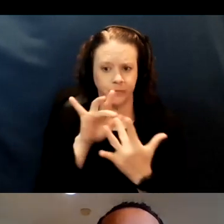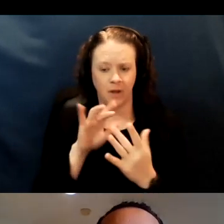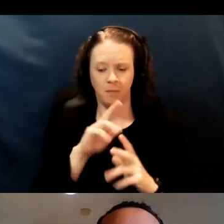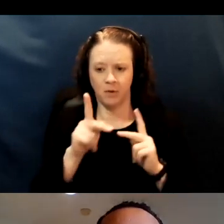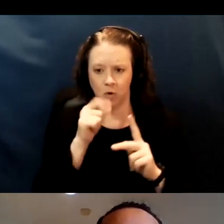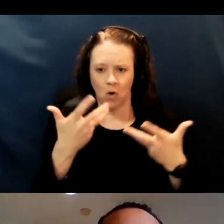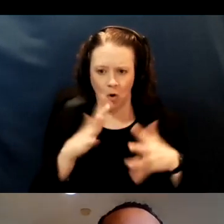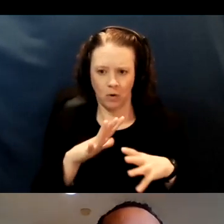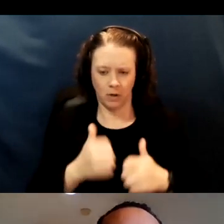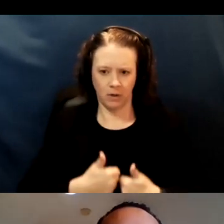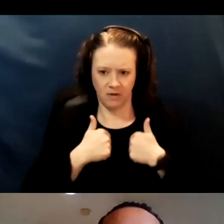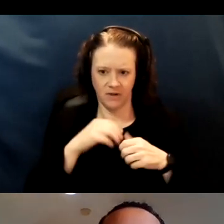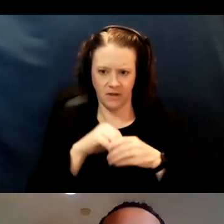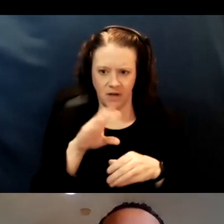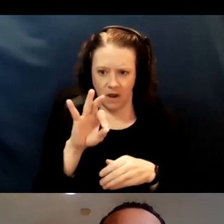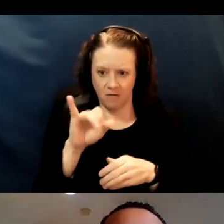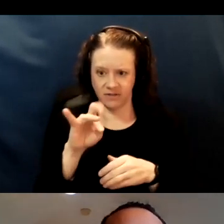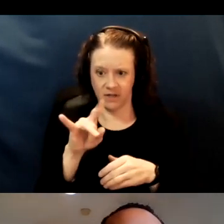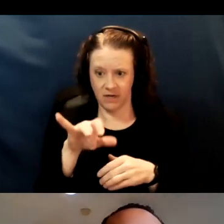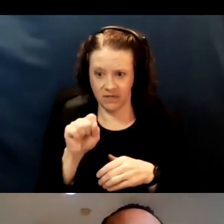We know that facilities are extremely high risk